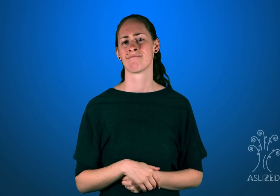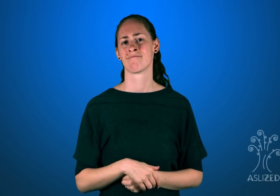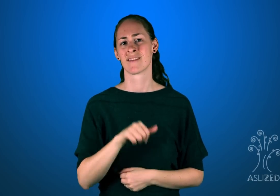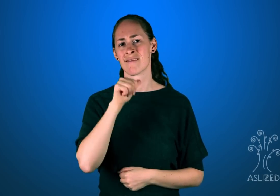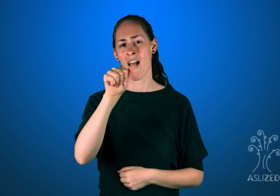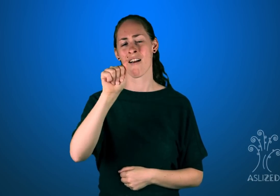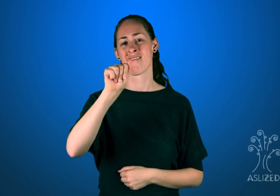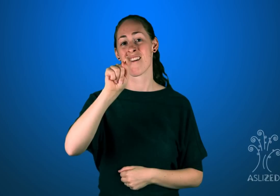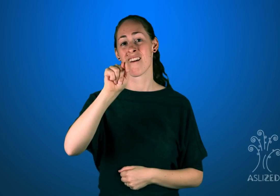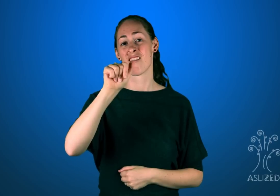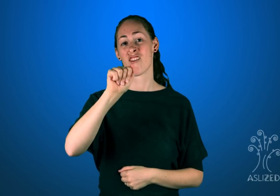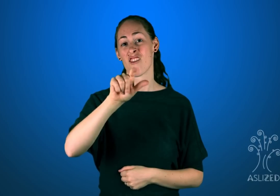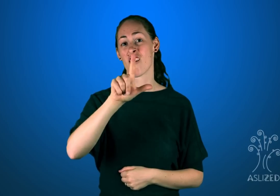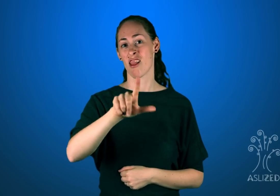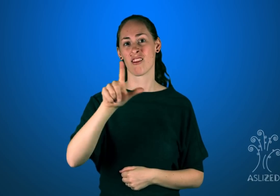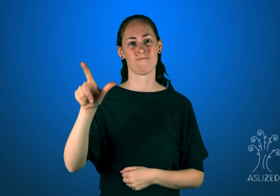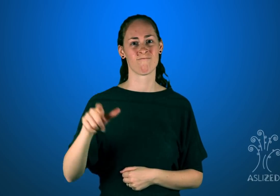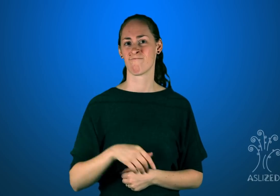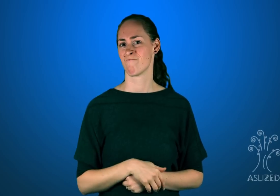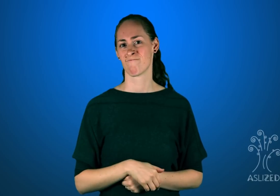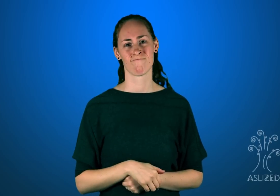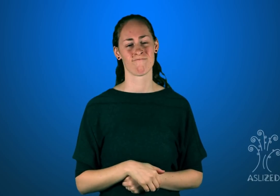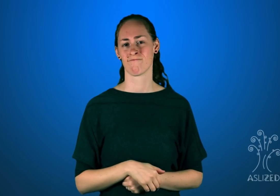Not at all!